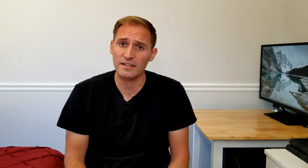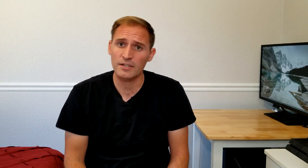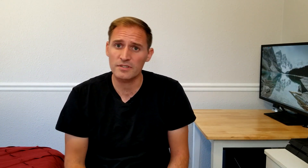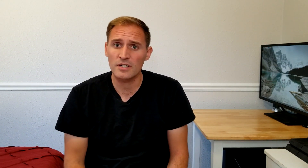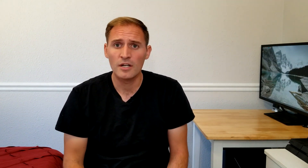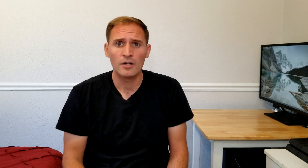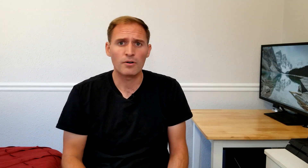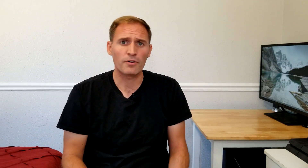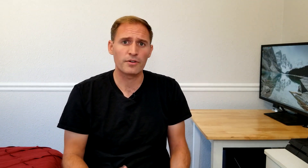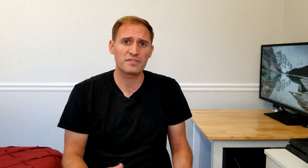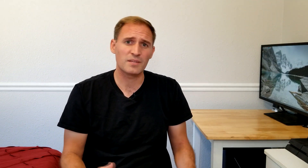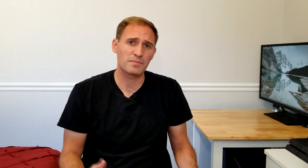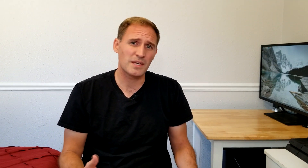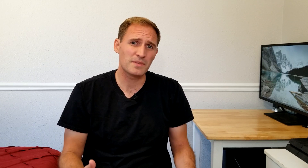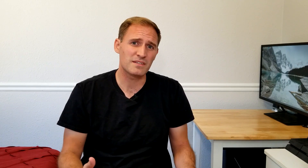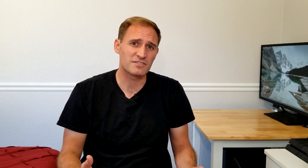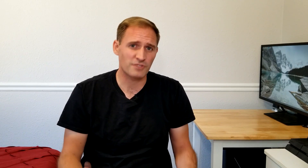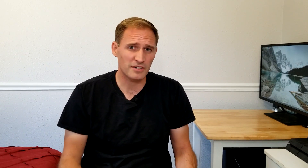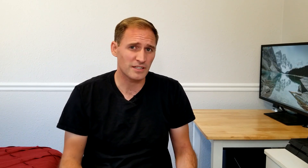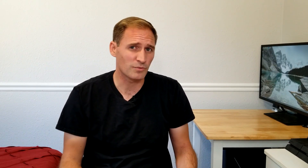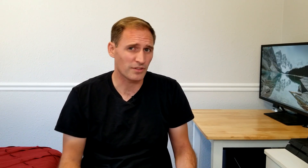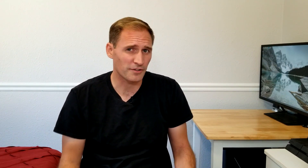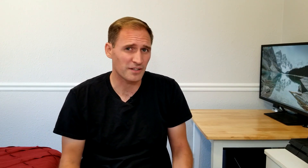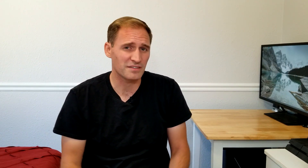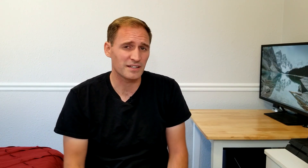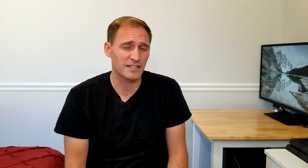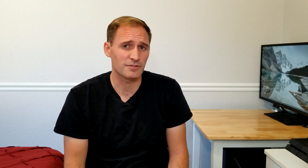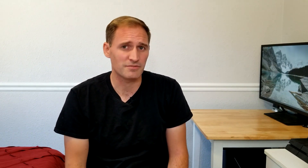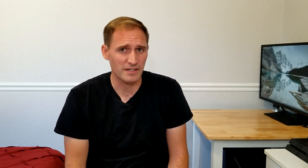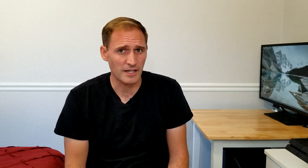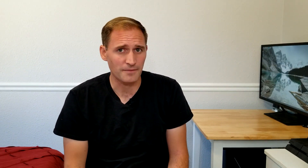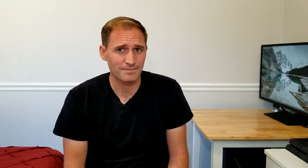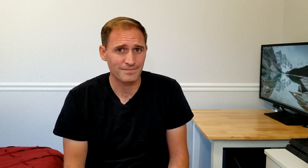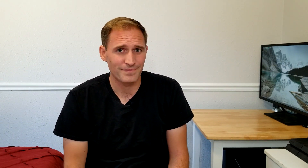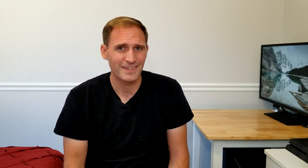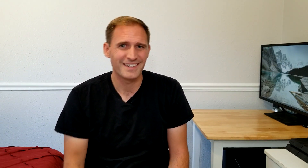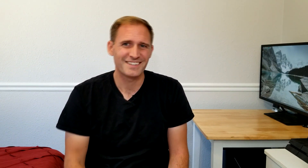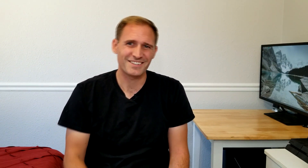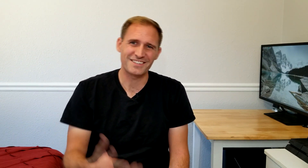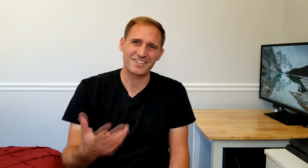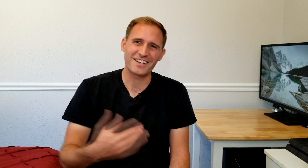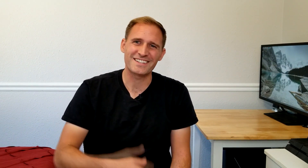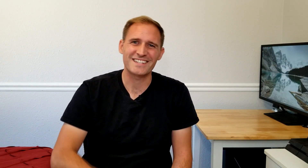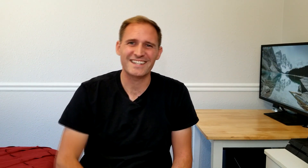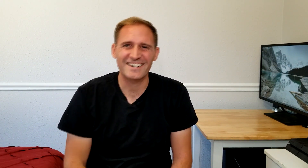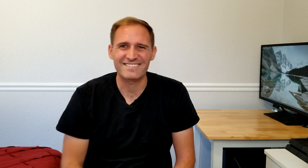language or those that maybe are struggling with learning sign language right now. So let’s go ahead and check it out.